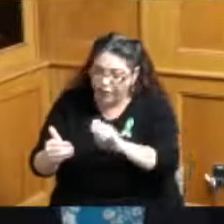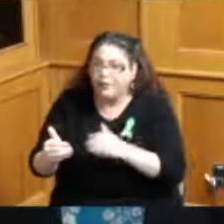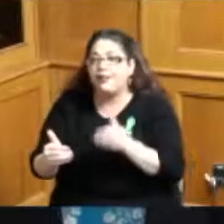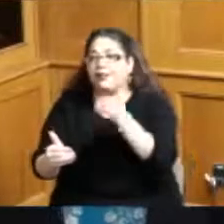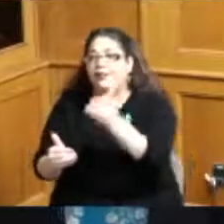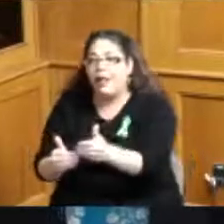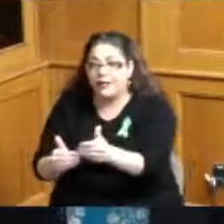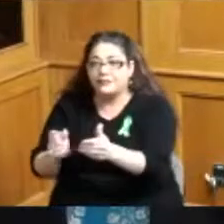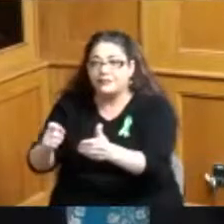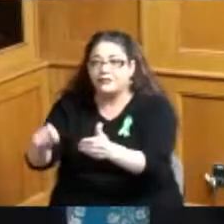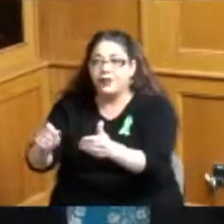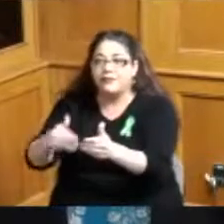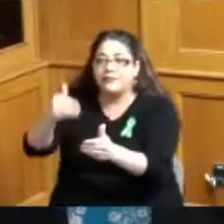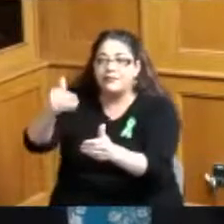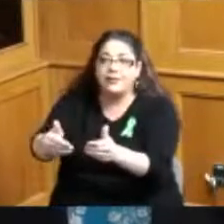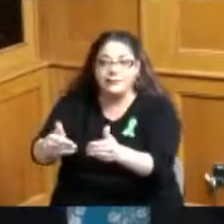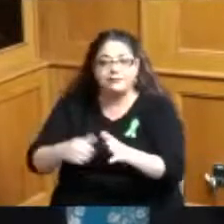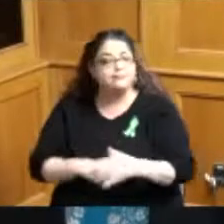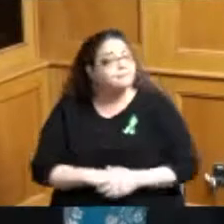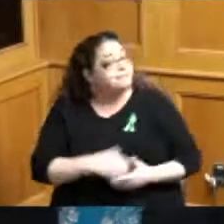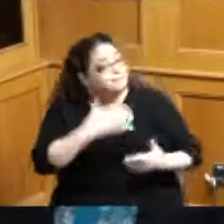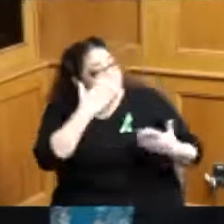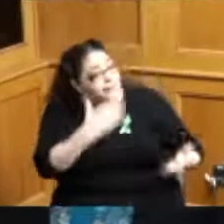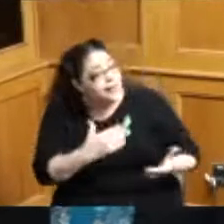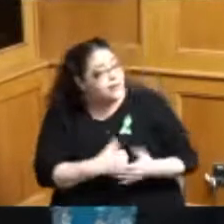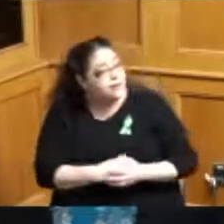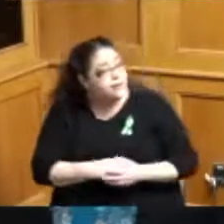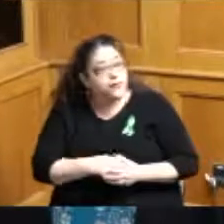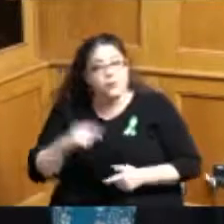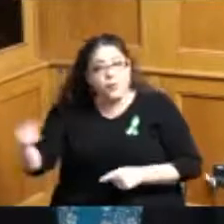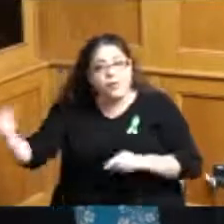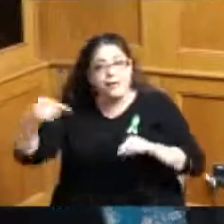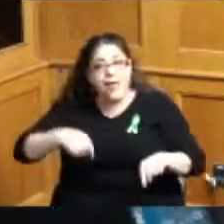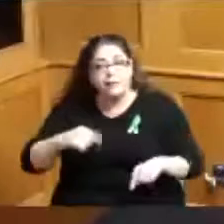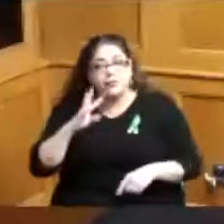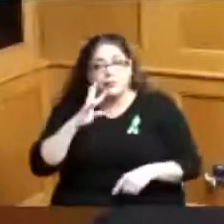well thank you so much that's awesome and the fact that you came down to to speak to us and